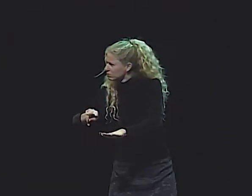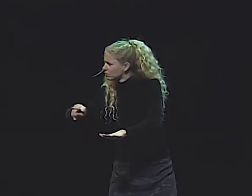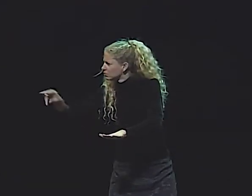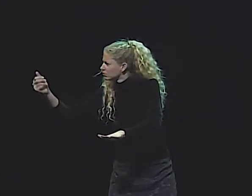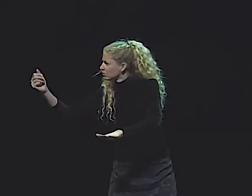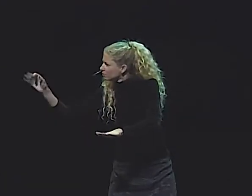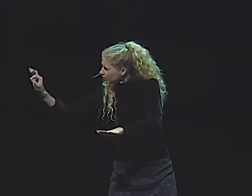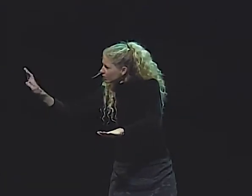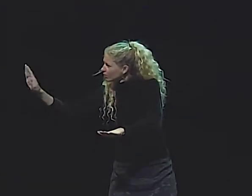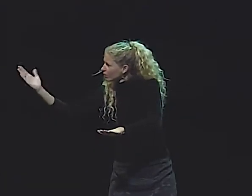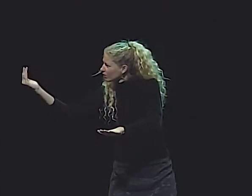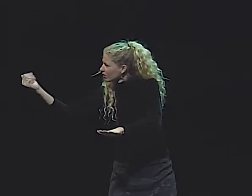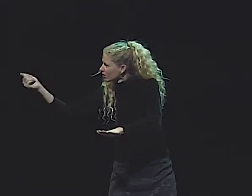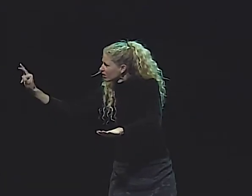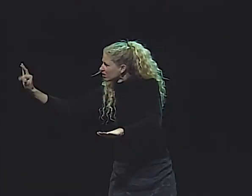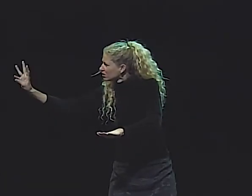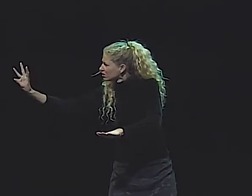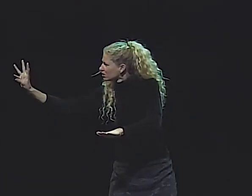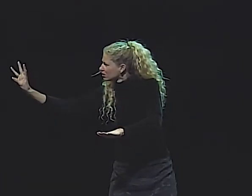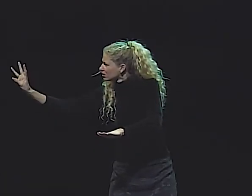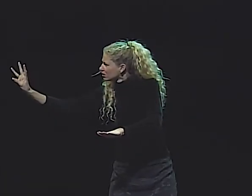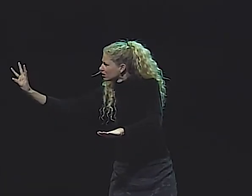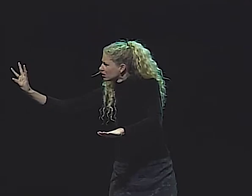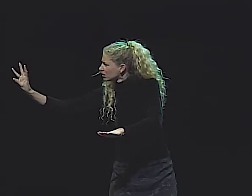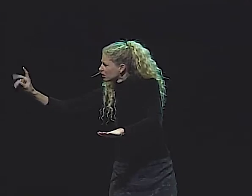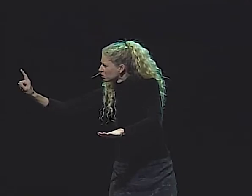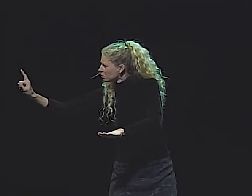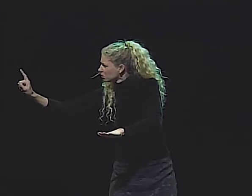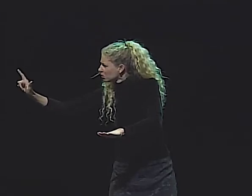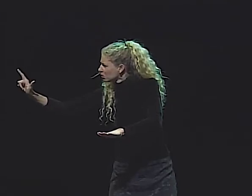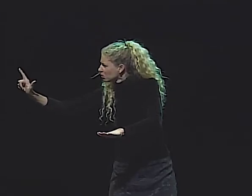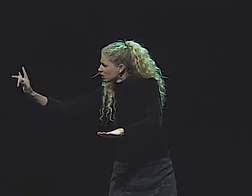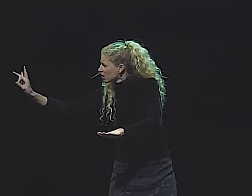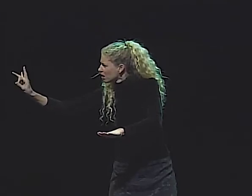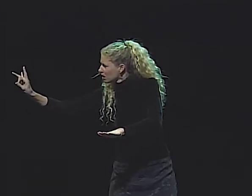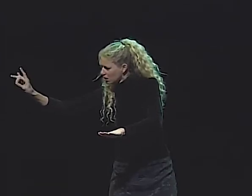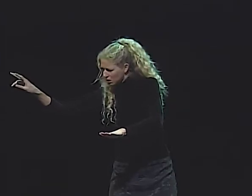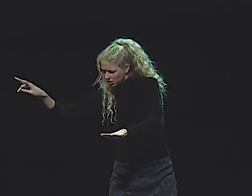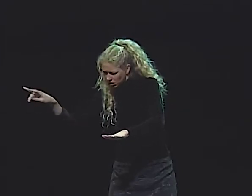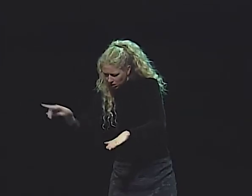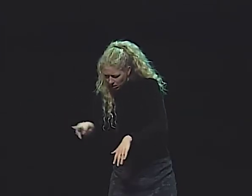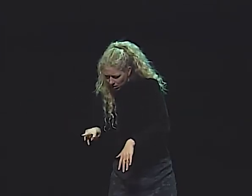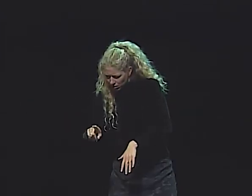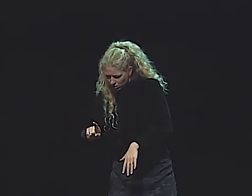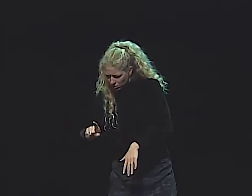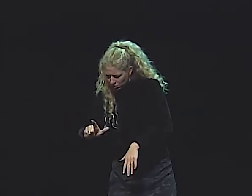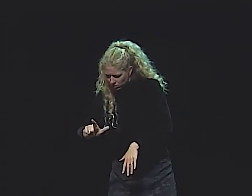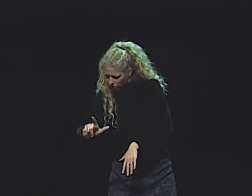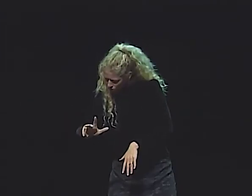AND FINALLY, HE PUT HIS HAND ON ONE PAGE THAT SAID, "FEBRUARY 14, 1966,"